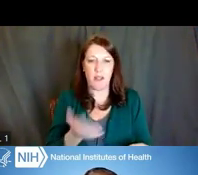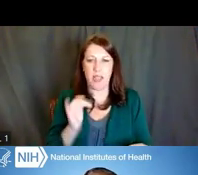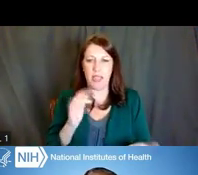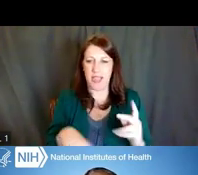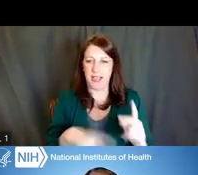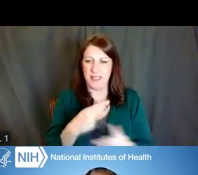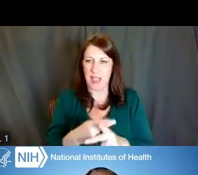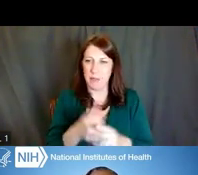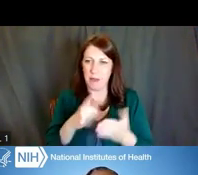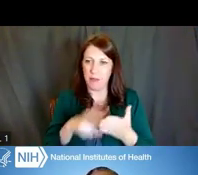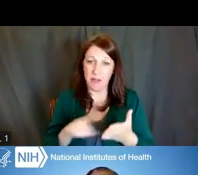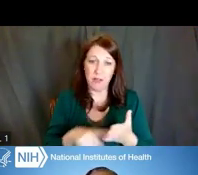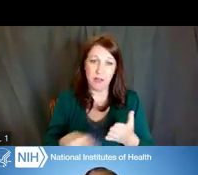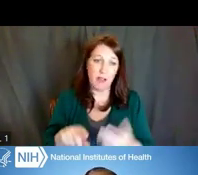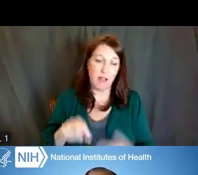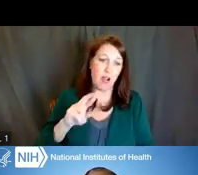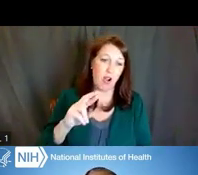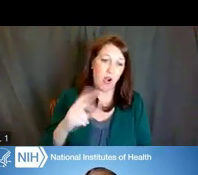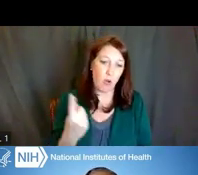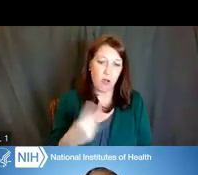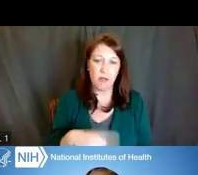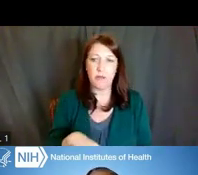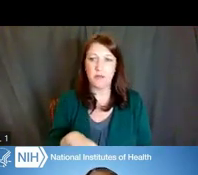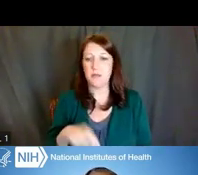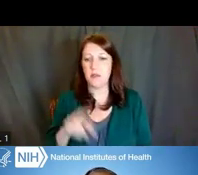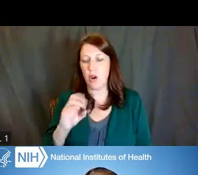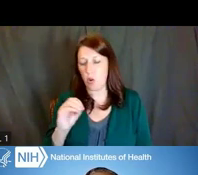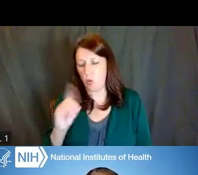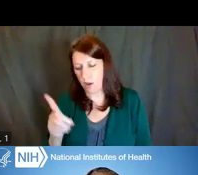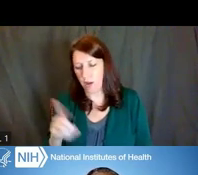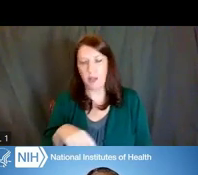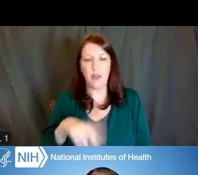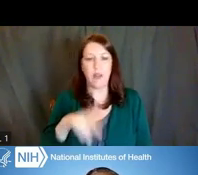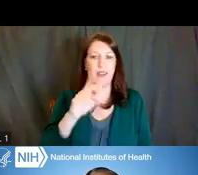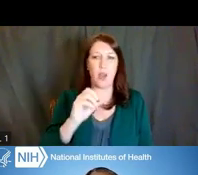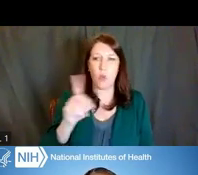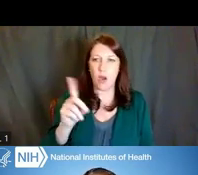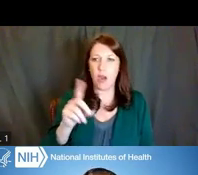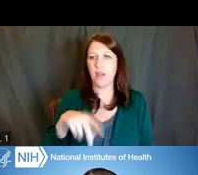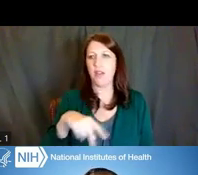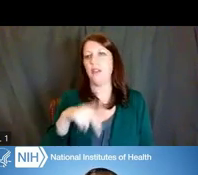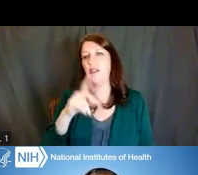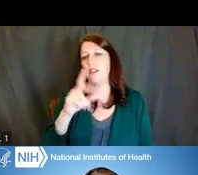whether it's an R01 or a K08 or a K01, or whatever it might be.